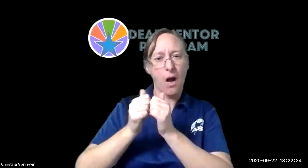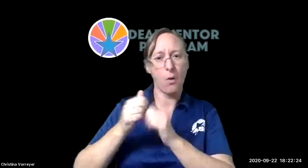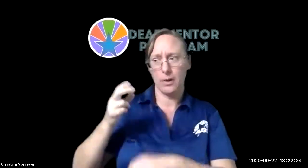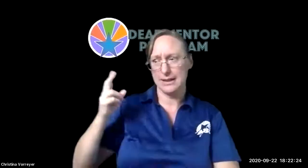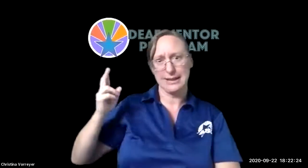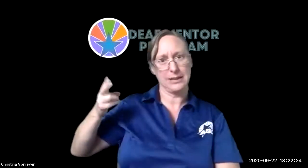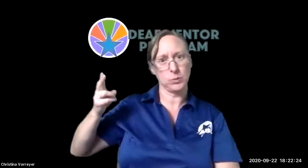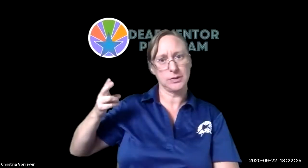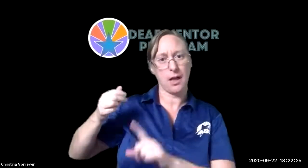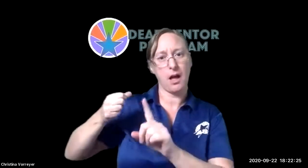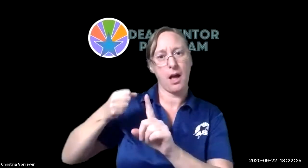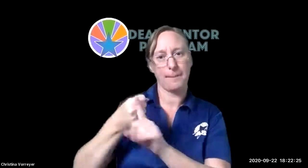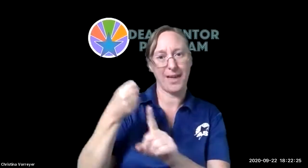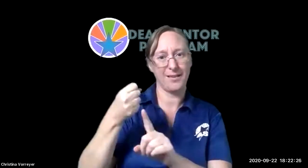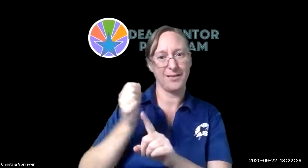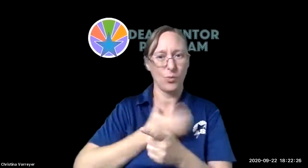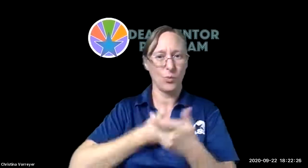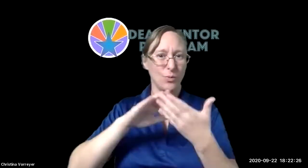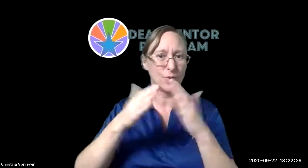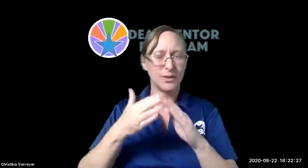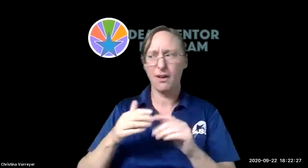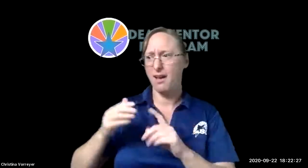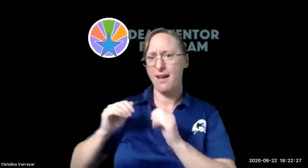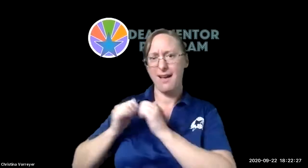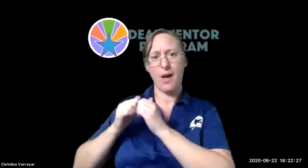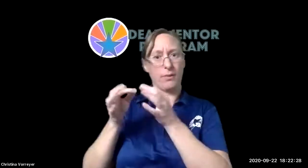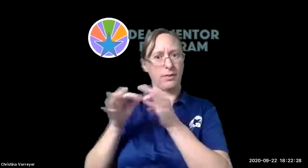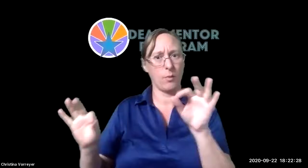are not familiar with deaf history or